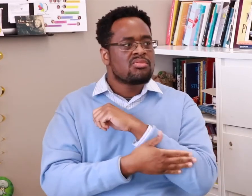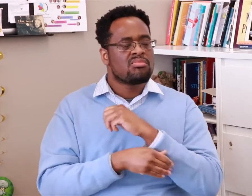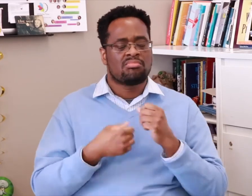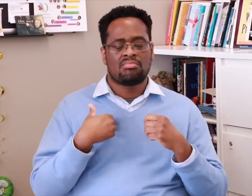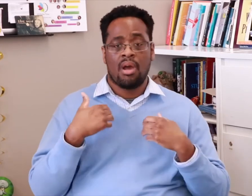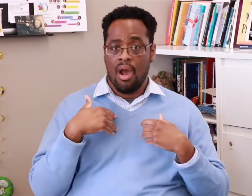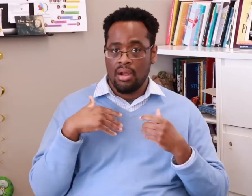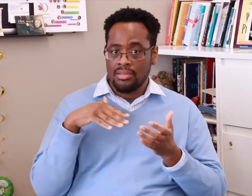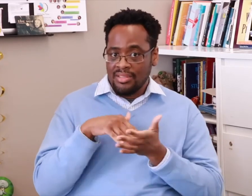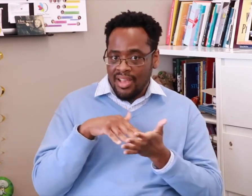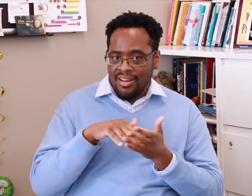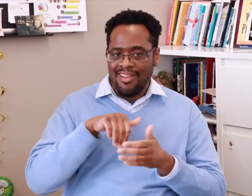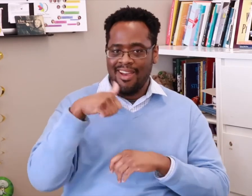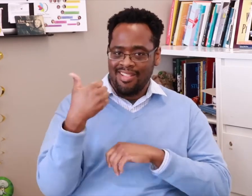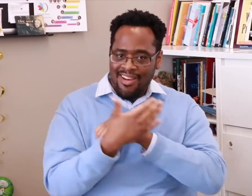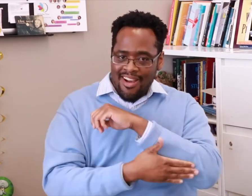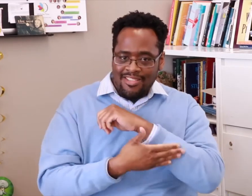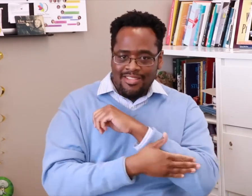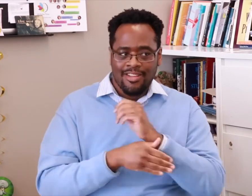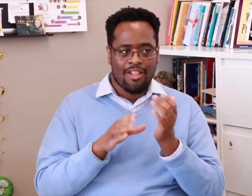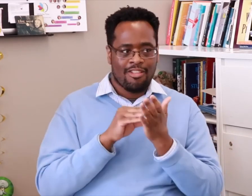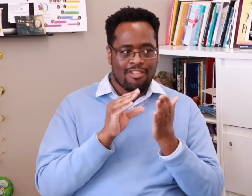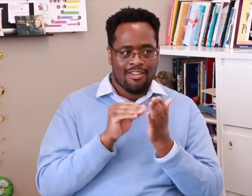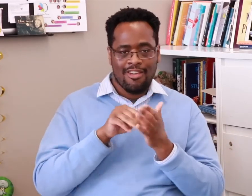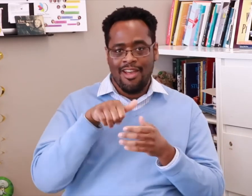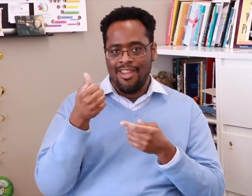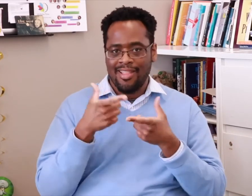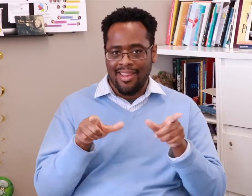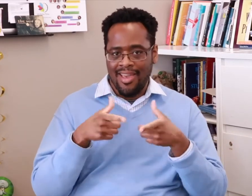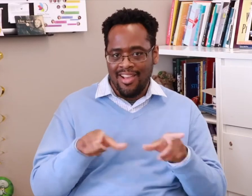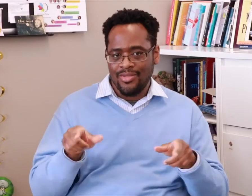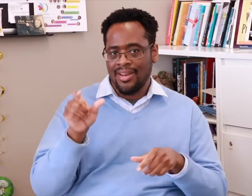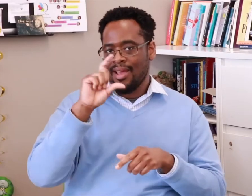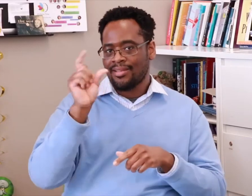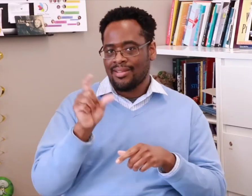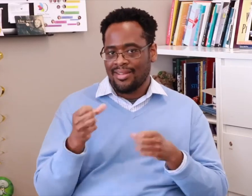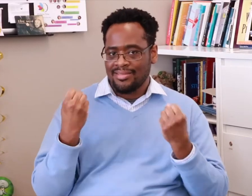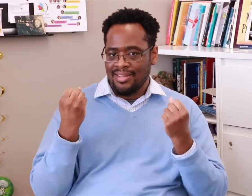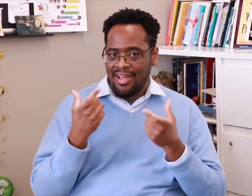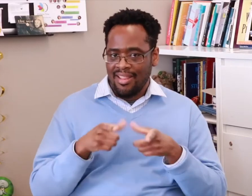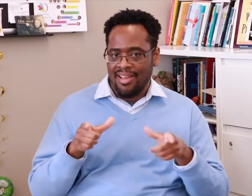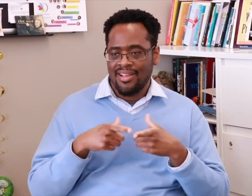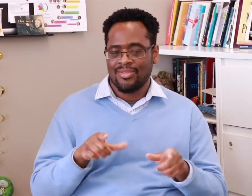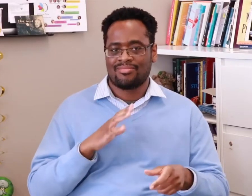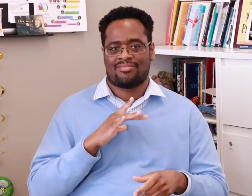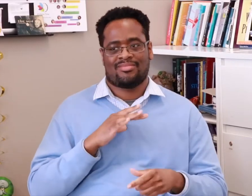and study other sign languages. I learned Lingua dei Segni Italiana (Italian Sign Language), that was cool!